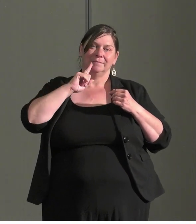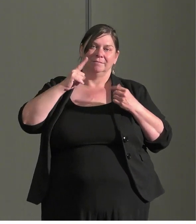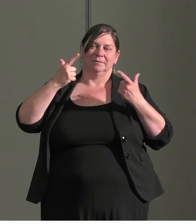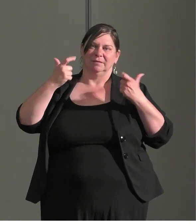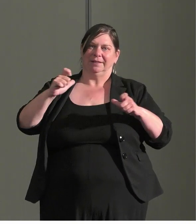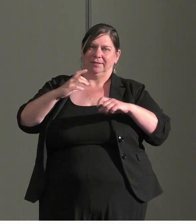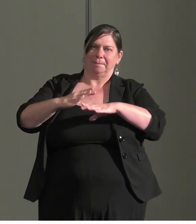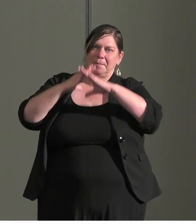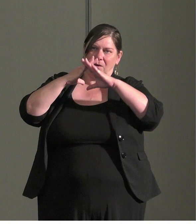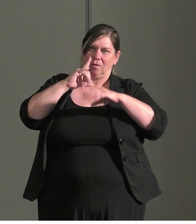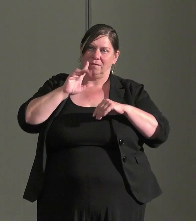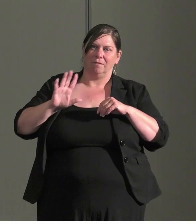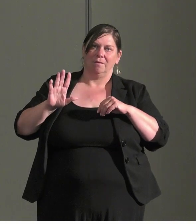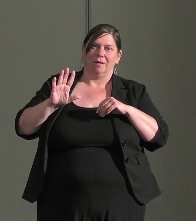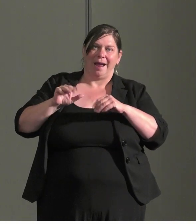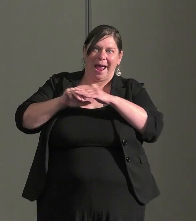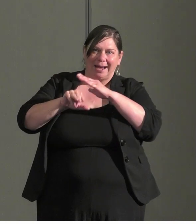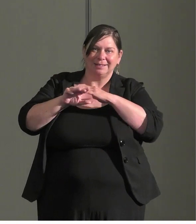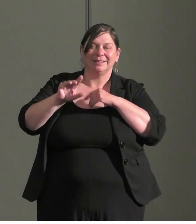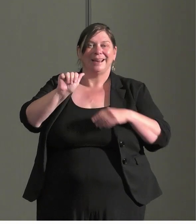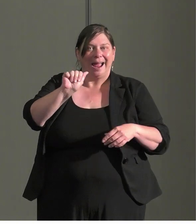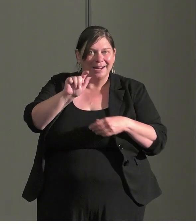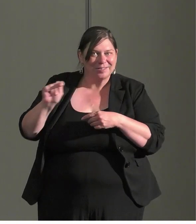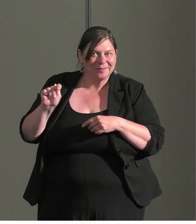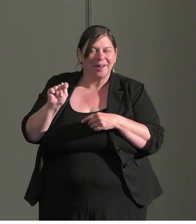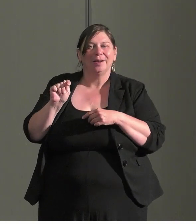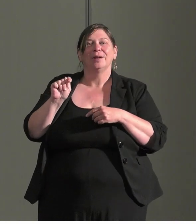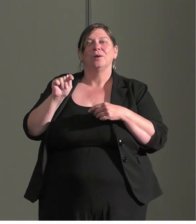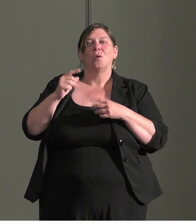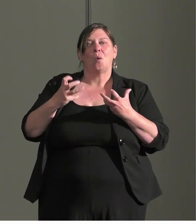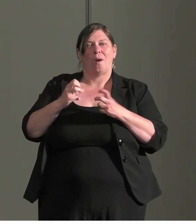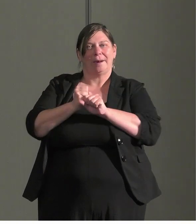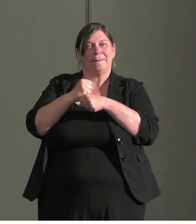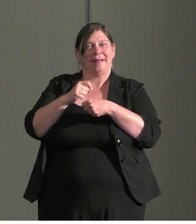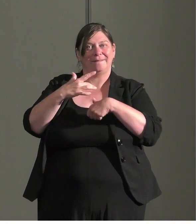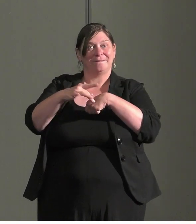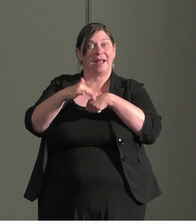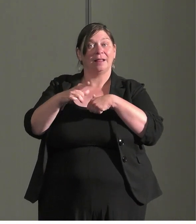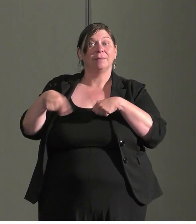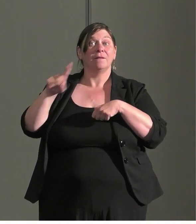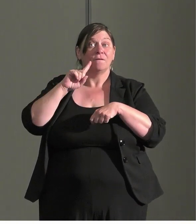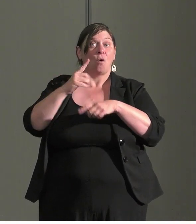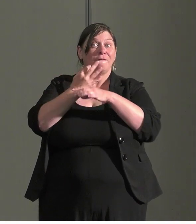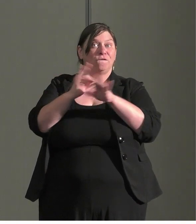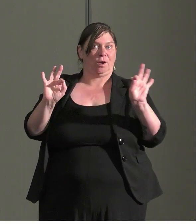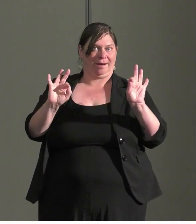to access assistive technology and we wanted to make it available at no cost to the public.